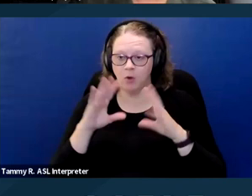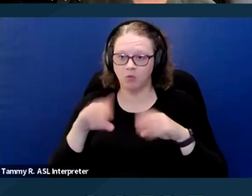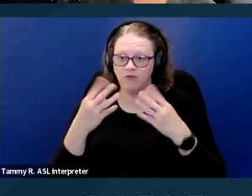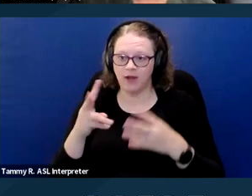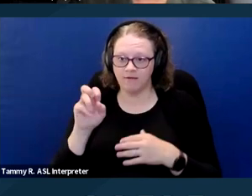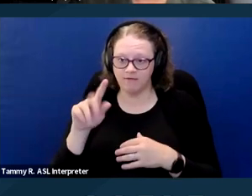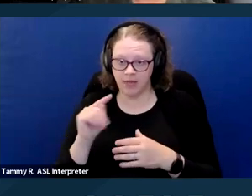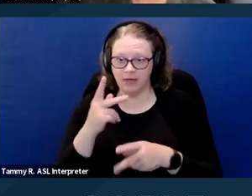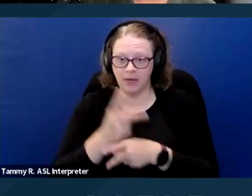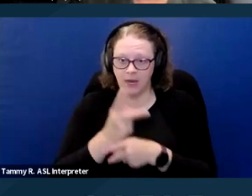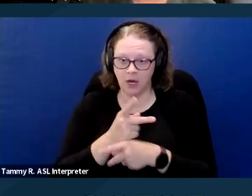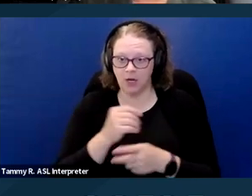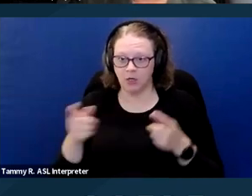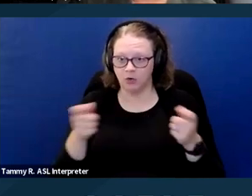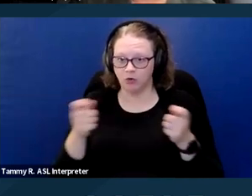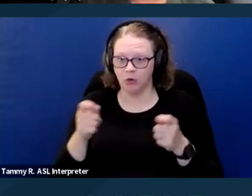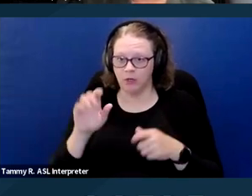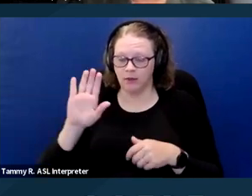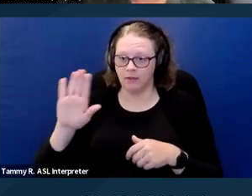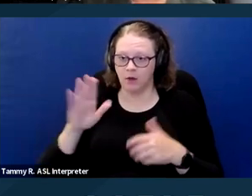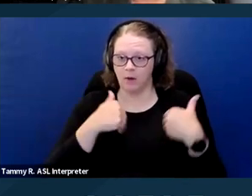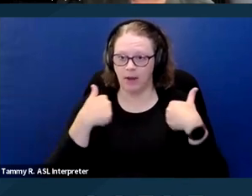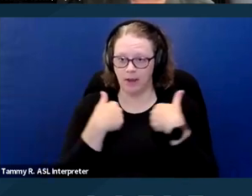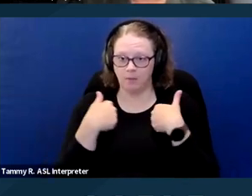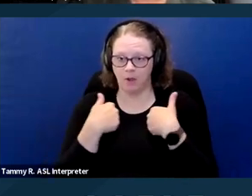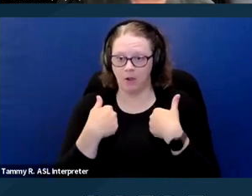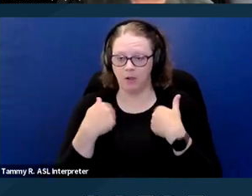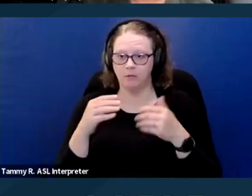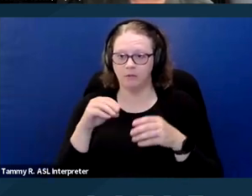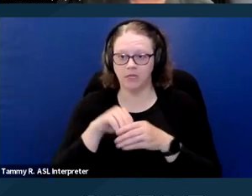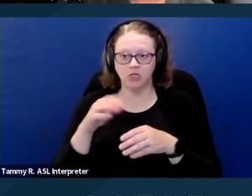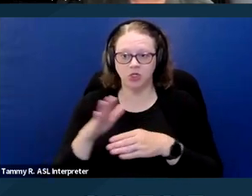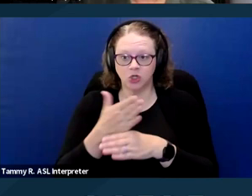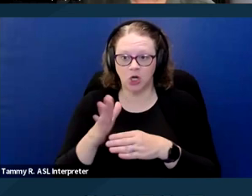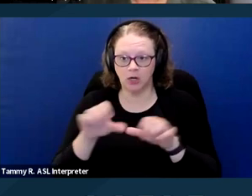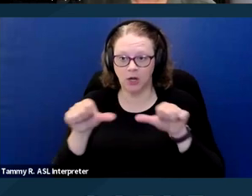and controlling their animal in common areas, in their unit, et cetera.